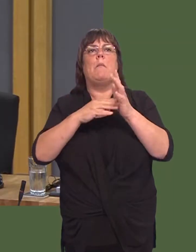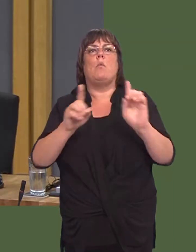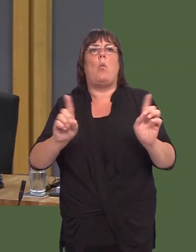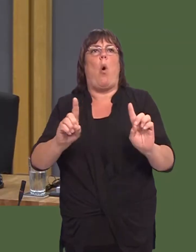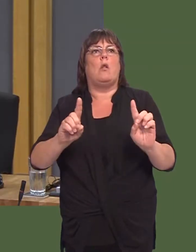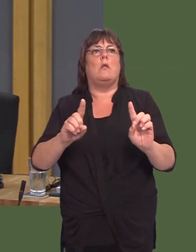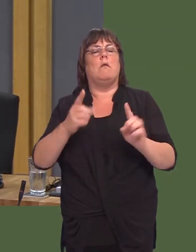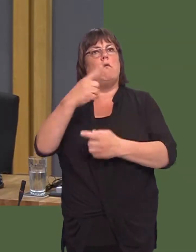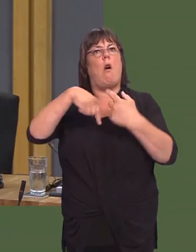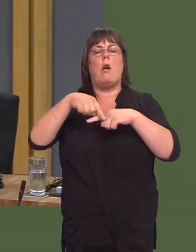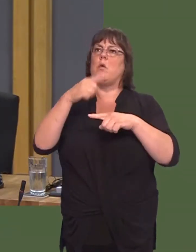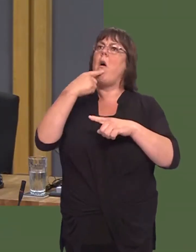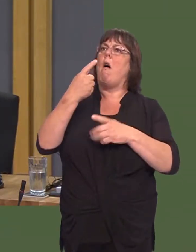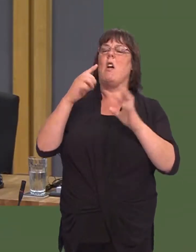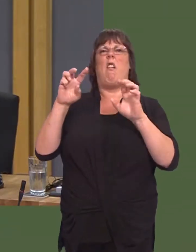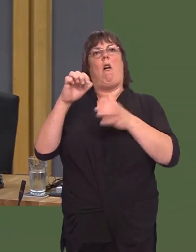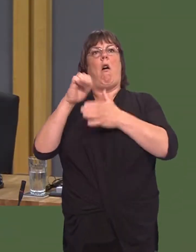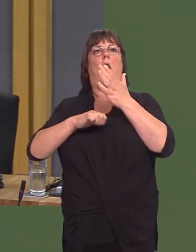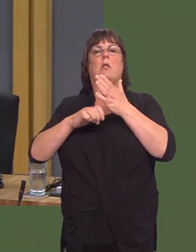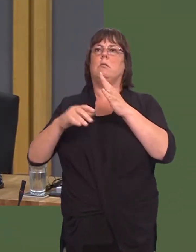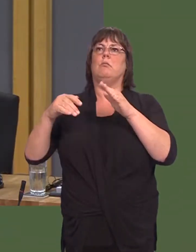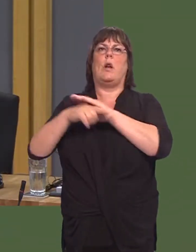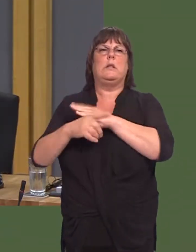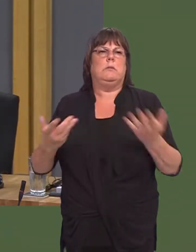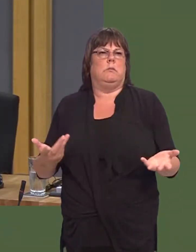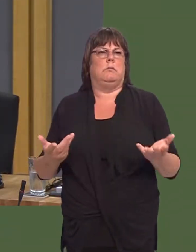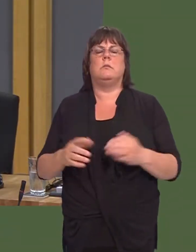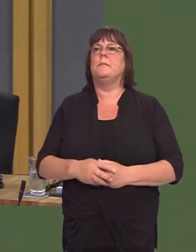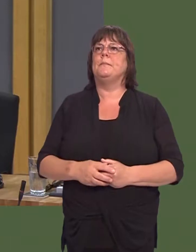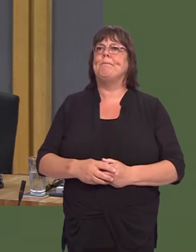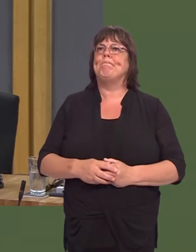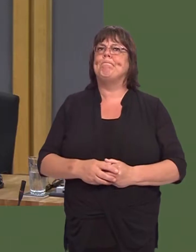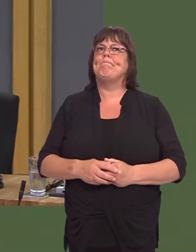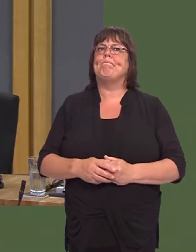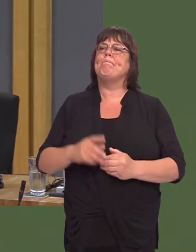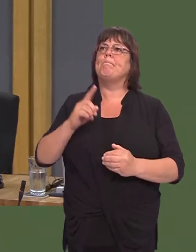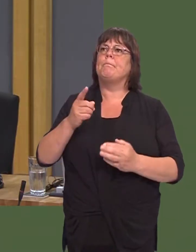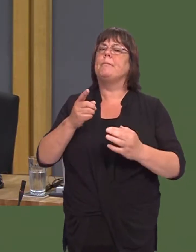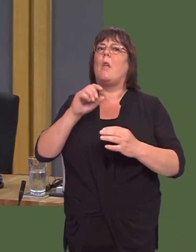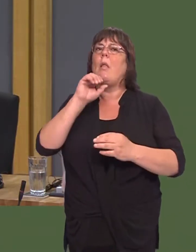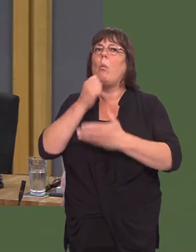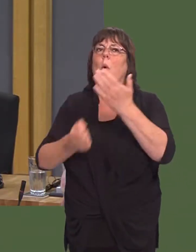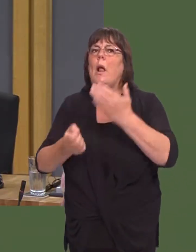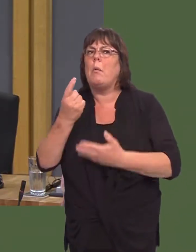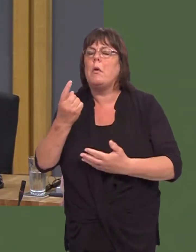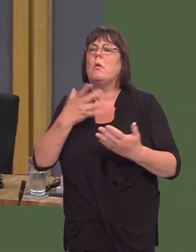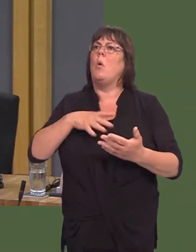Ond, yn y gobaith nad ydych chiín mynd i wireddu hynny, a gaf i ofyn i chi sut allwn